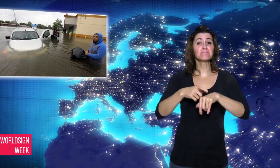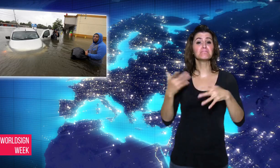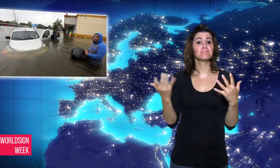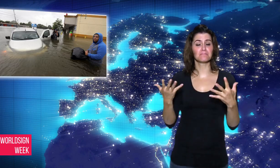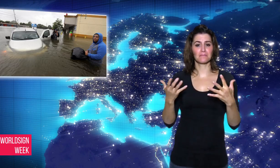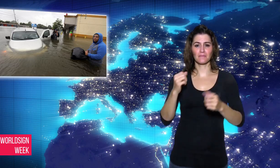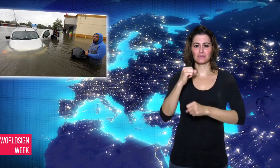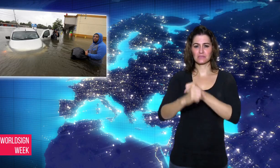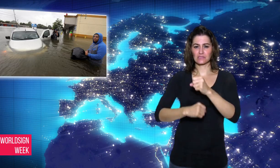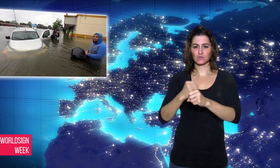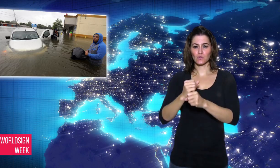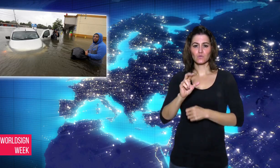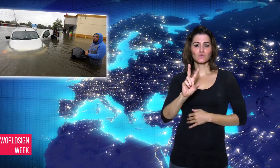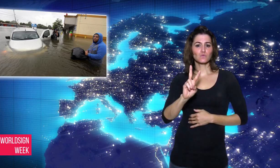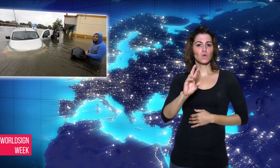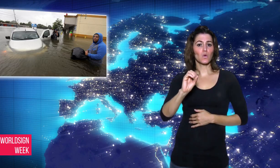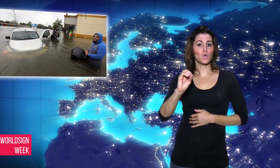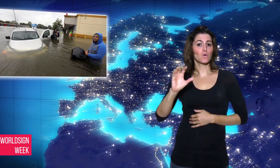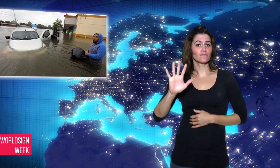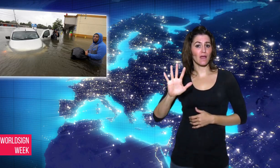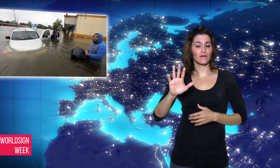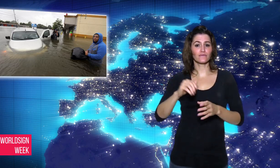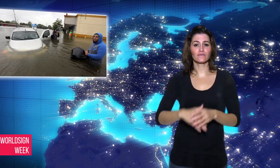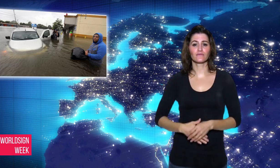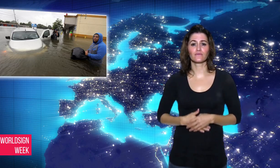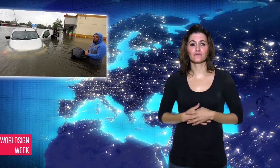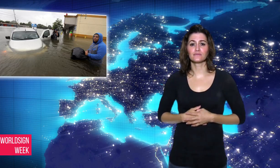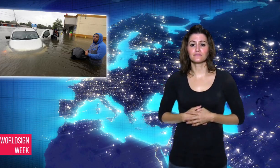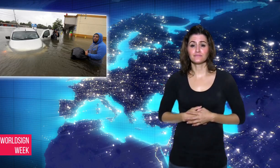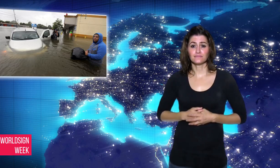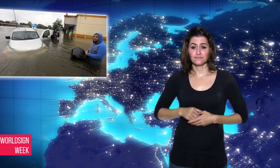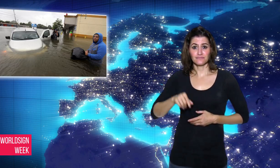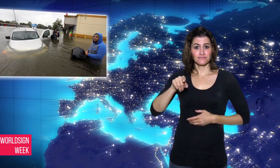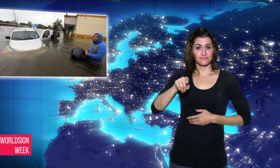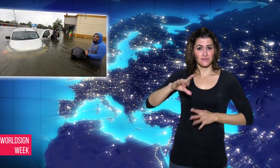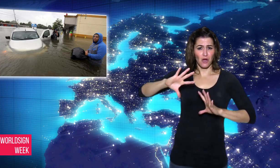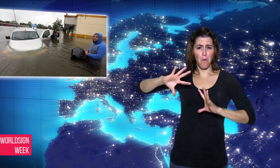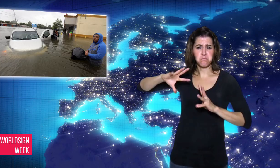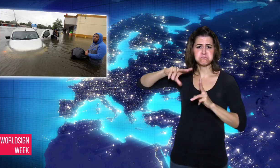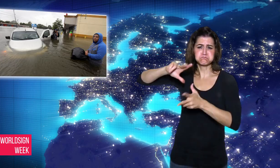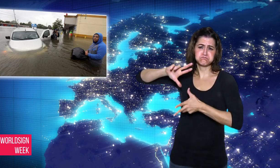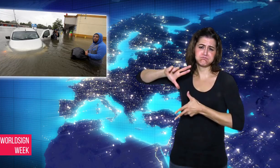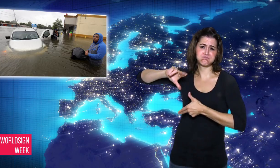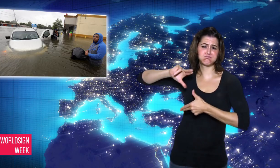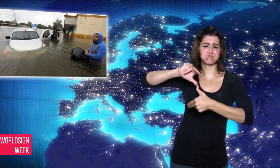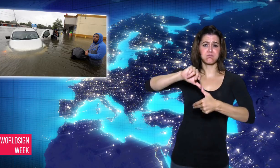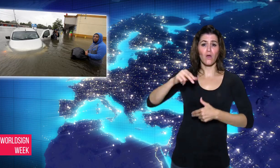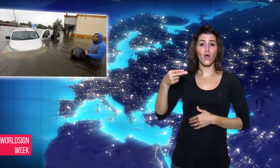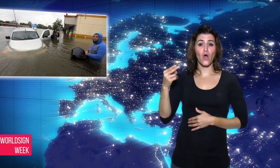Harvey caused significant and unexpected